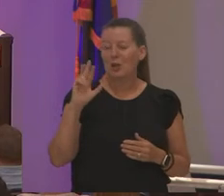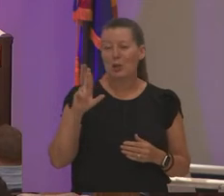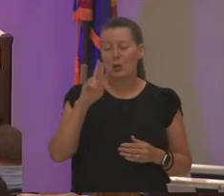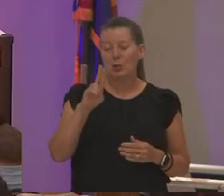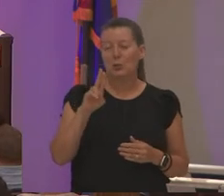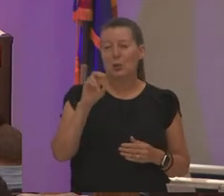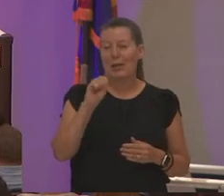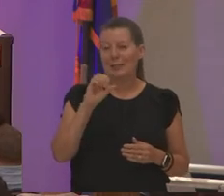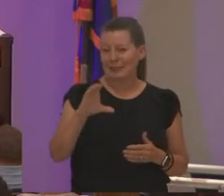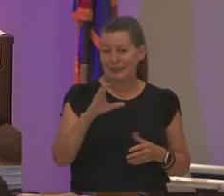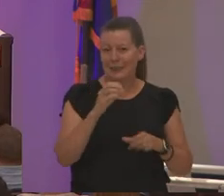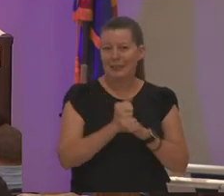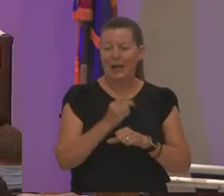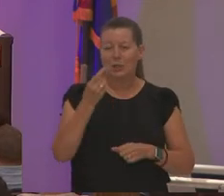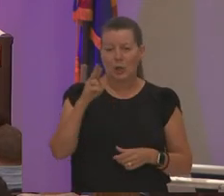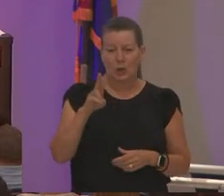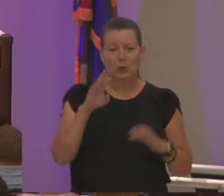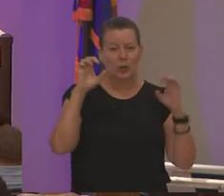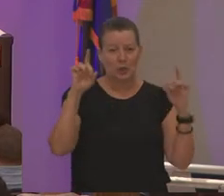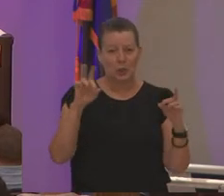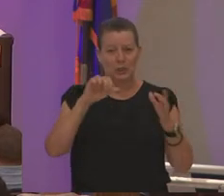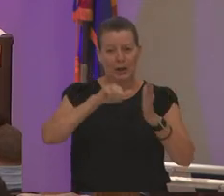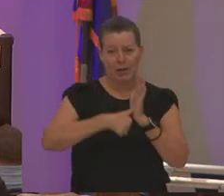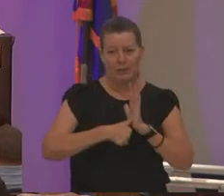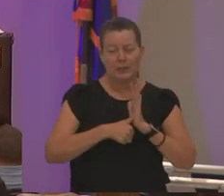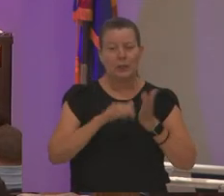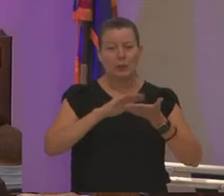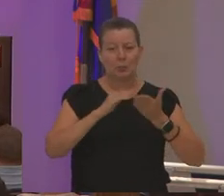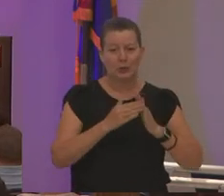my doctorate in education with an emphasis in community college administration i know that's